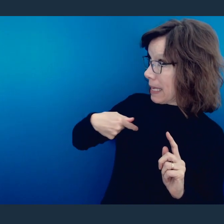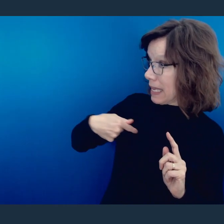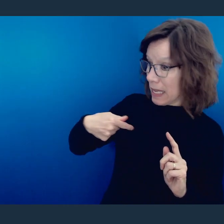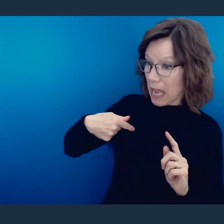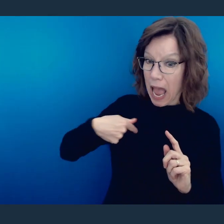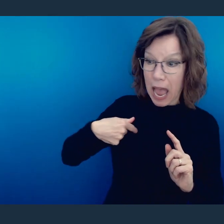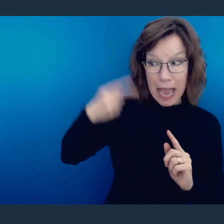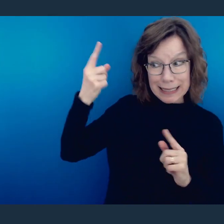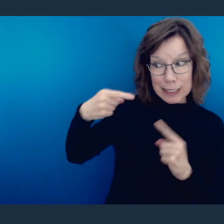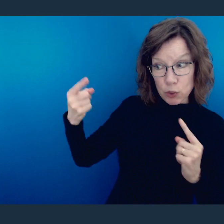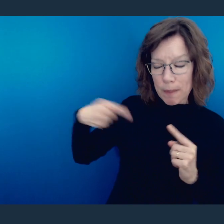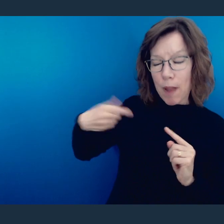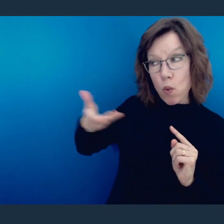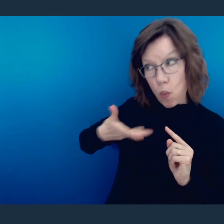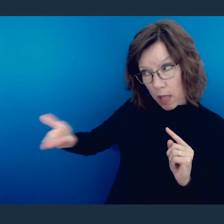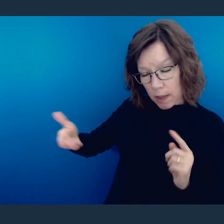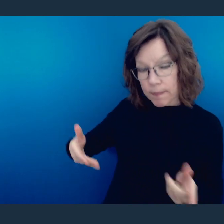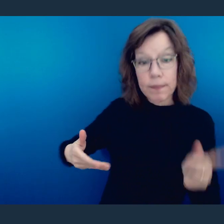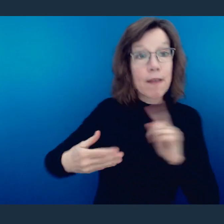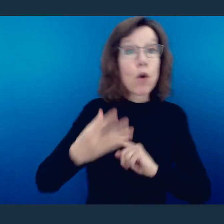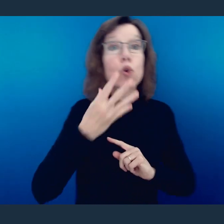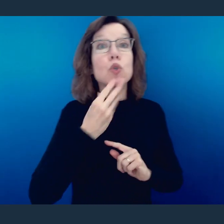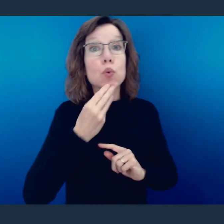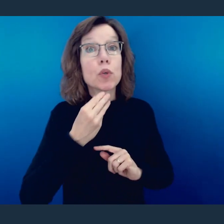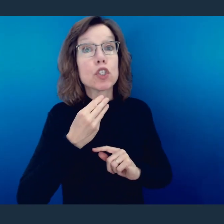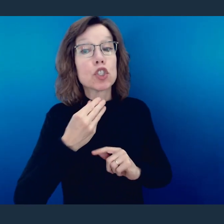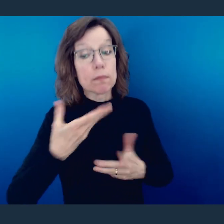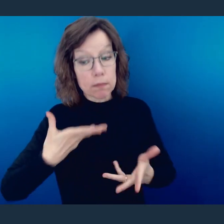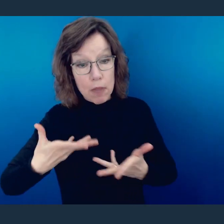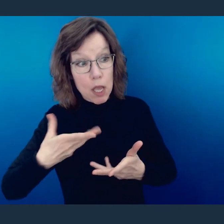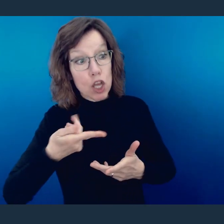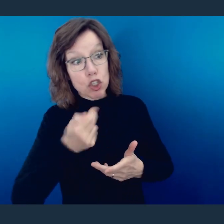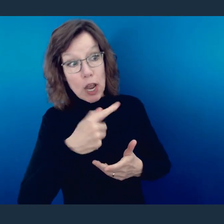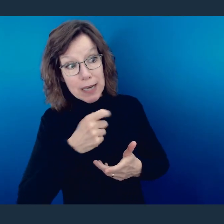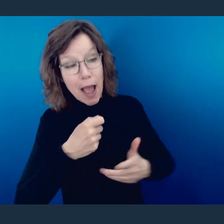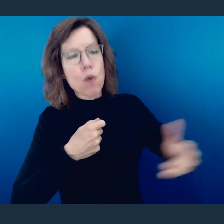you even when you had something to disagree on. For the Jewish believer, welcome the gentile